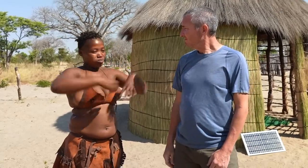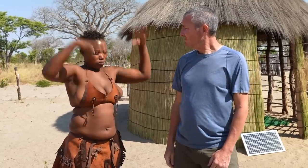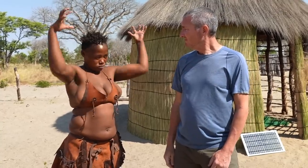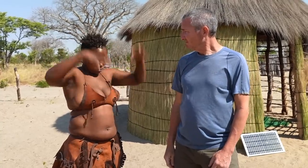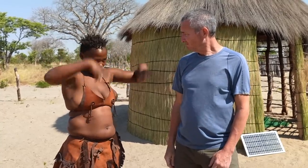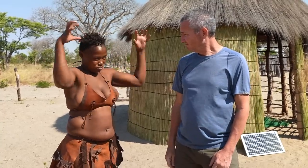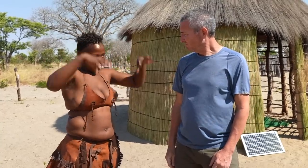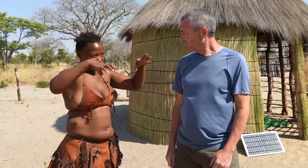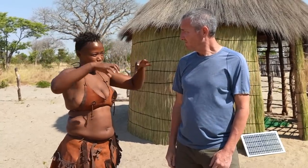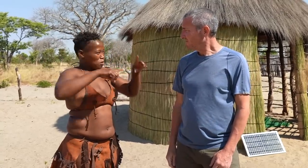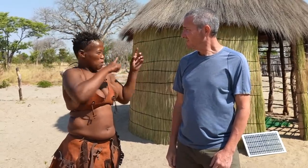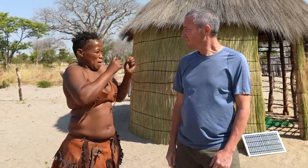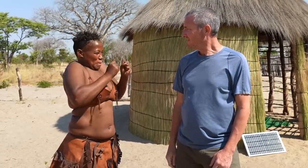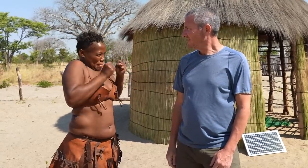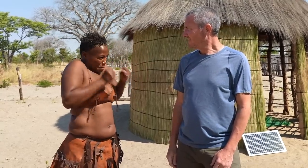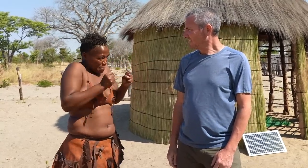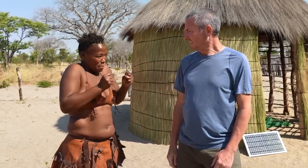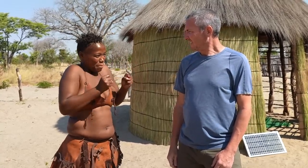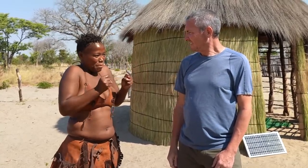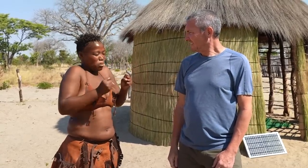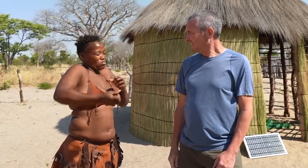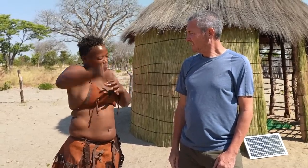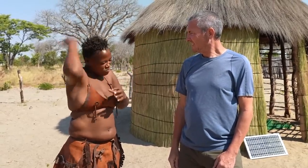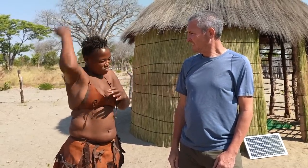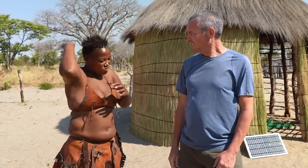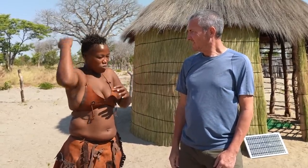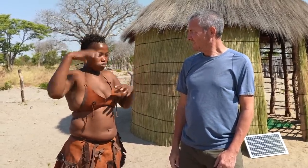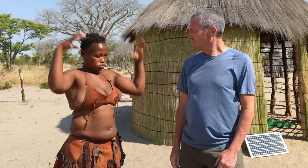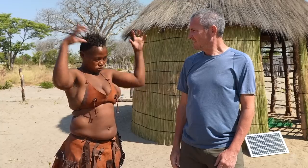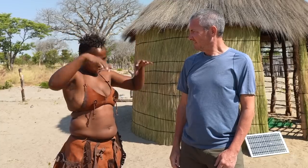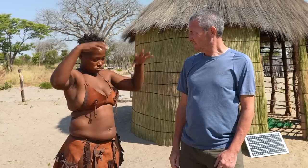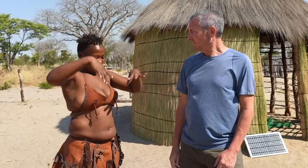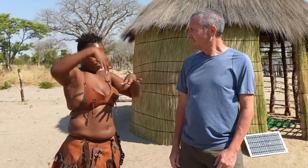the huts will get worn and beaten down from our weather.